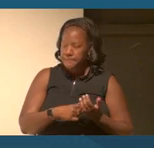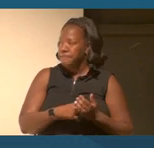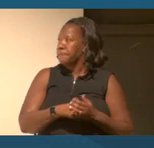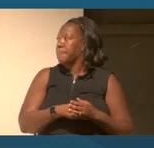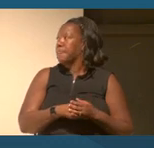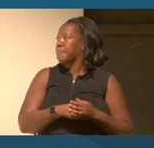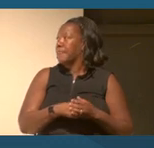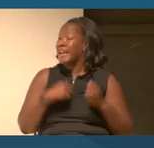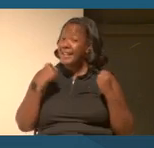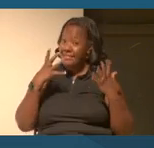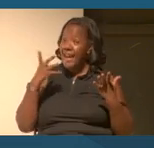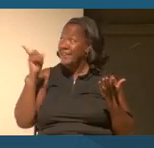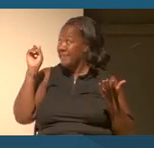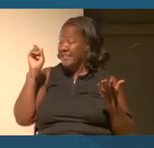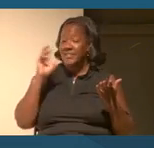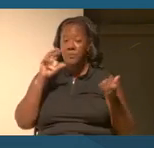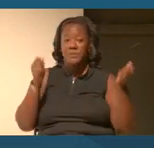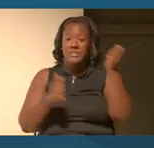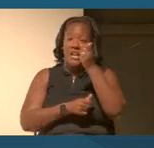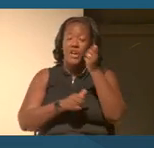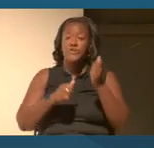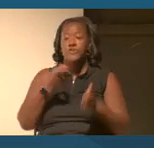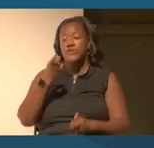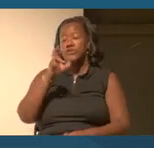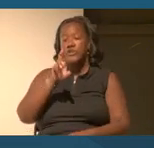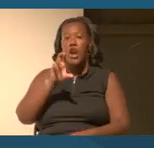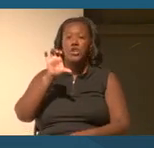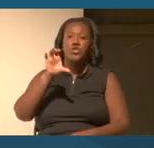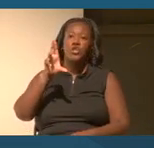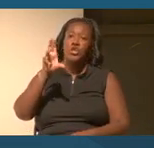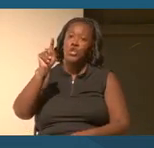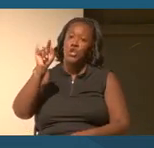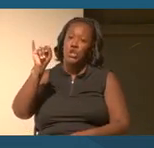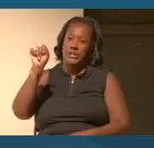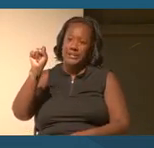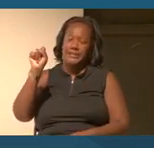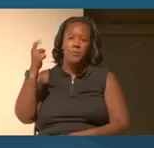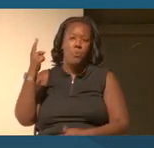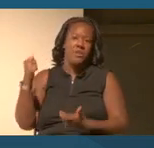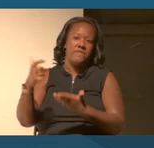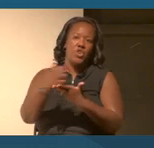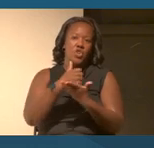done under actually Dr Arianna Curtis, who's one of the curators at the African- American